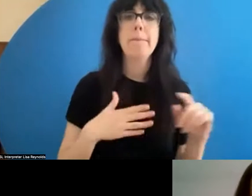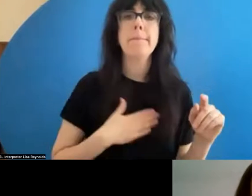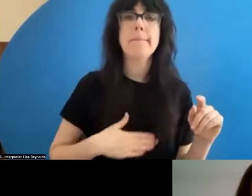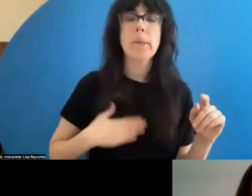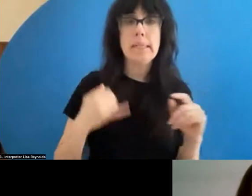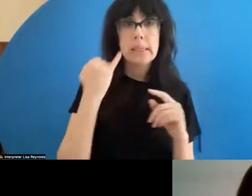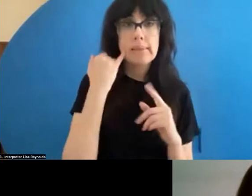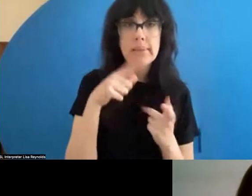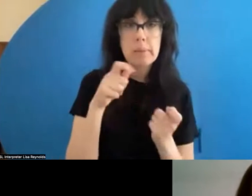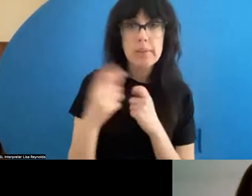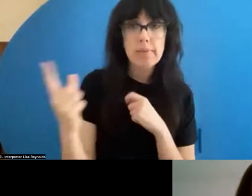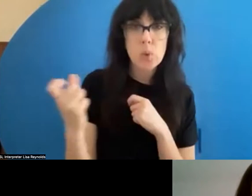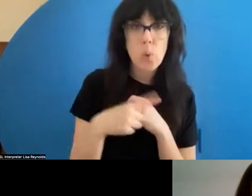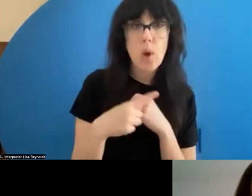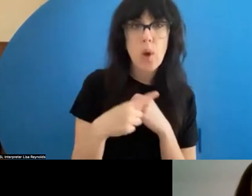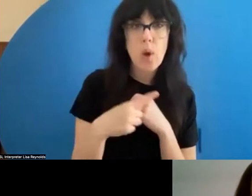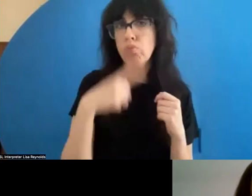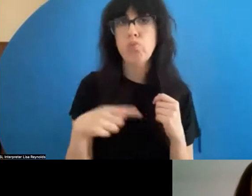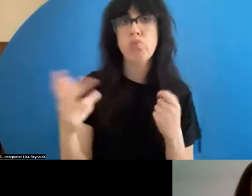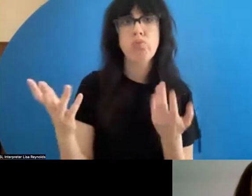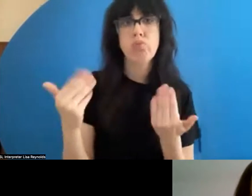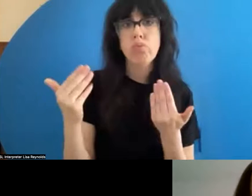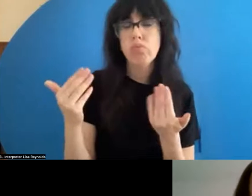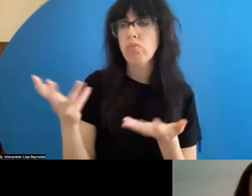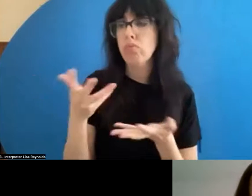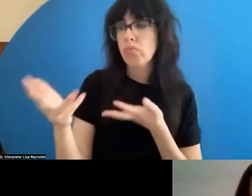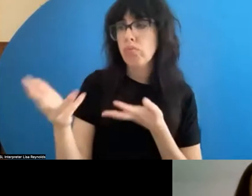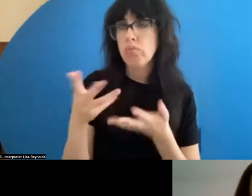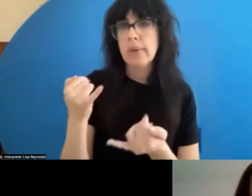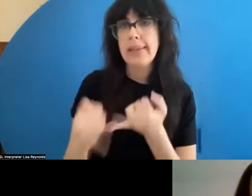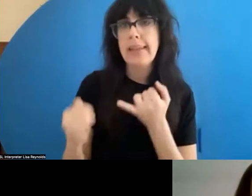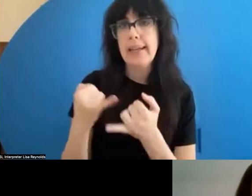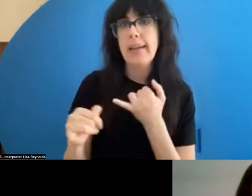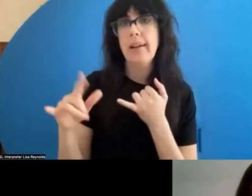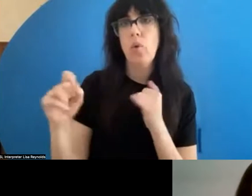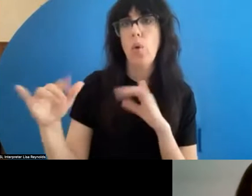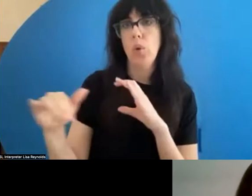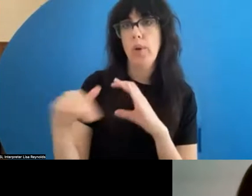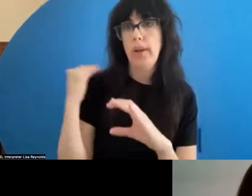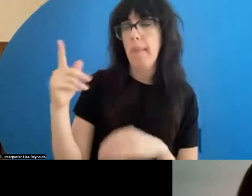we're happy to talk about your questions at the end, or you can always email us directly with your questions. We are going to